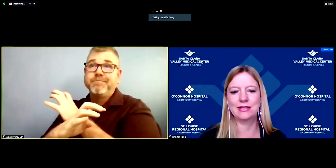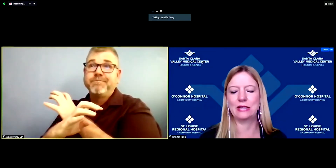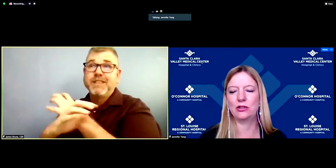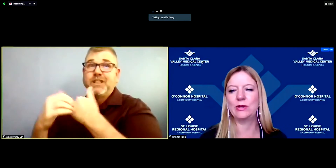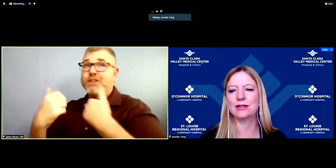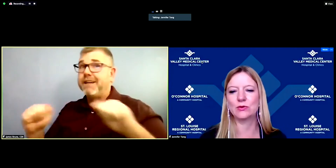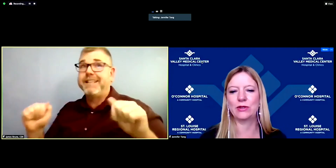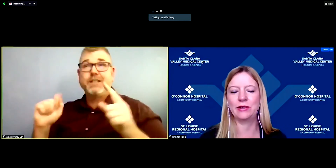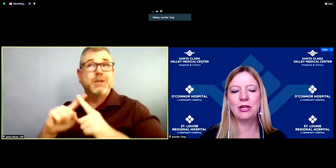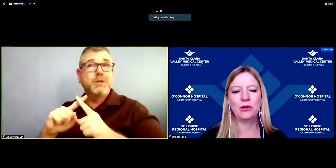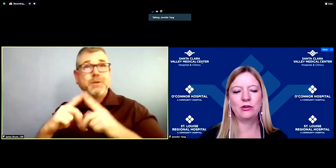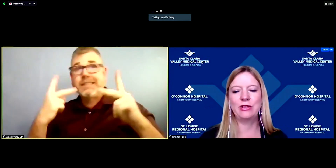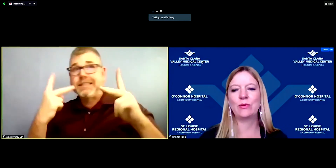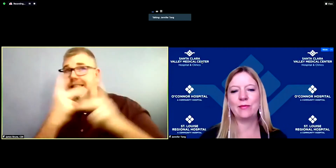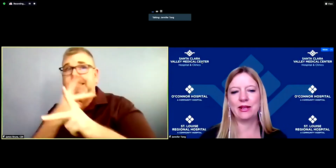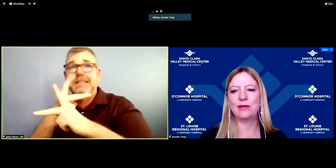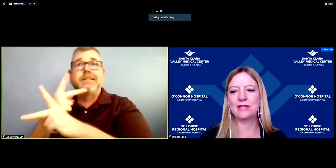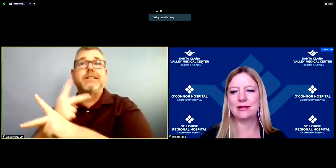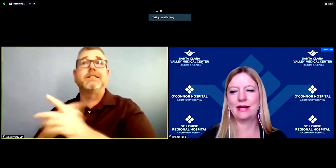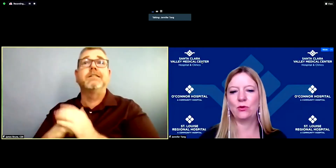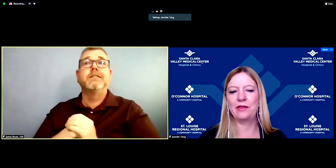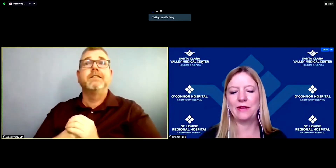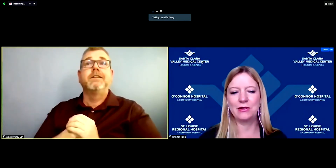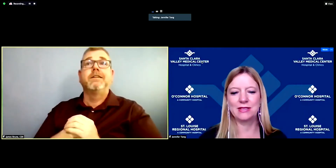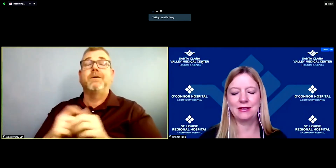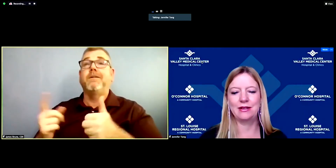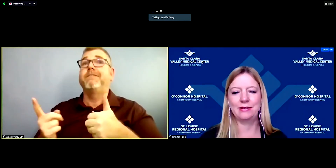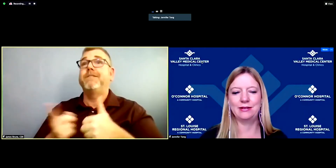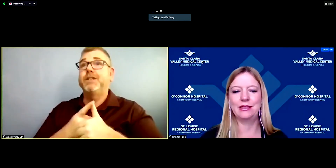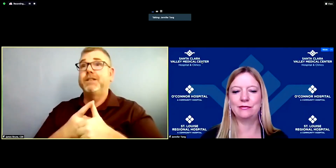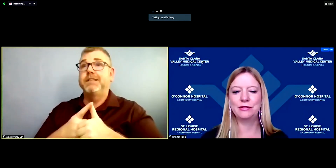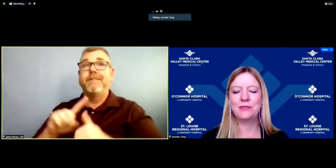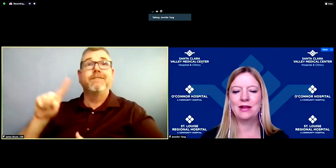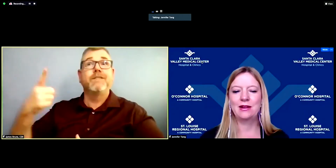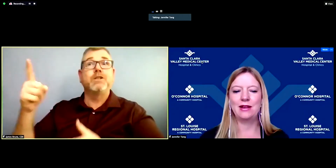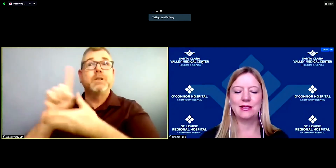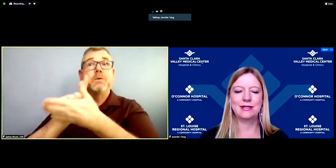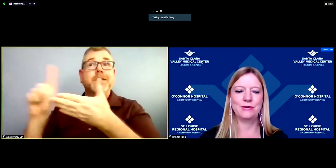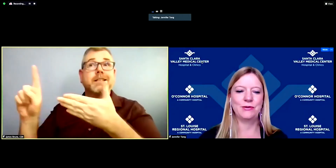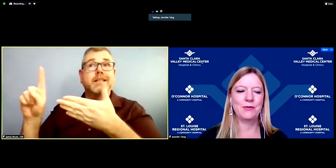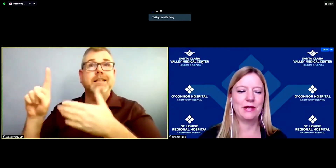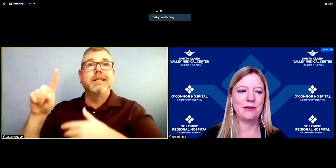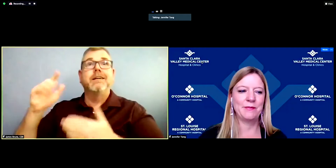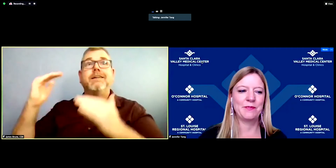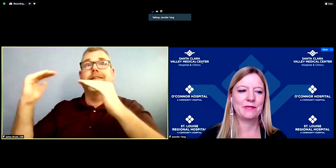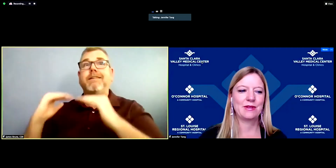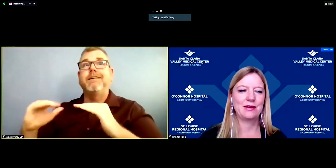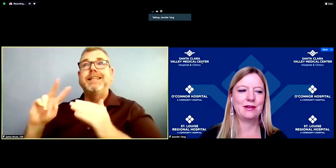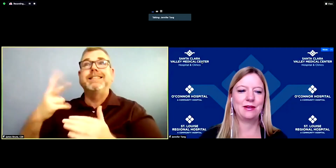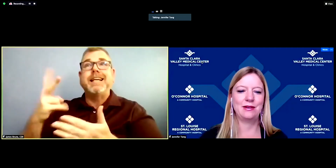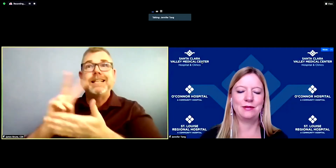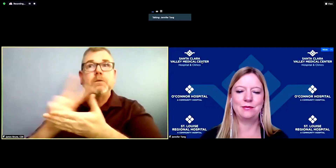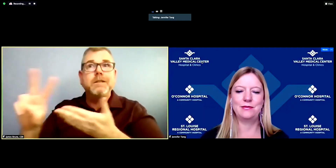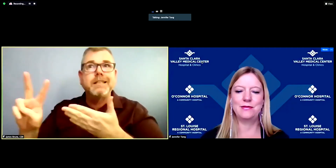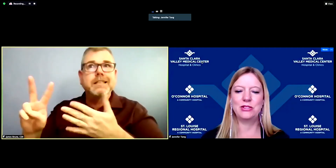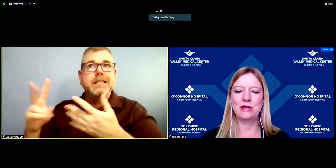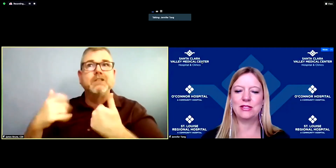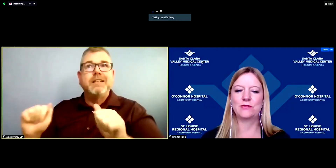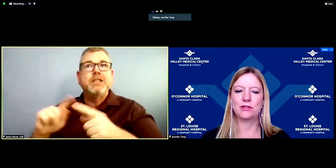second week as well. We'll be ramping up to that 1,000 level, and so during these first